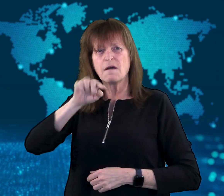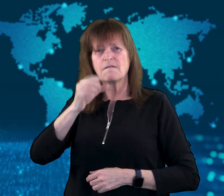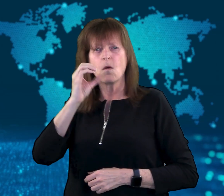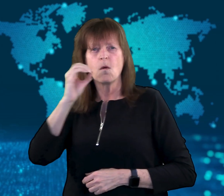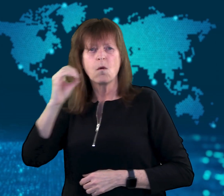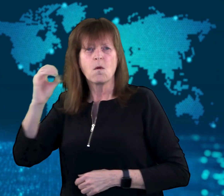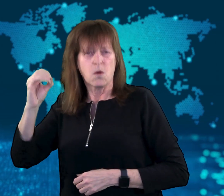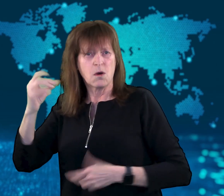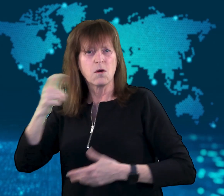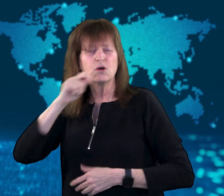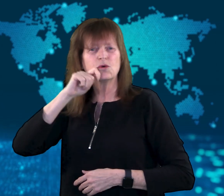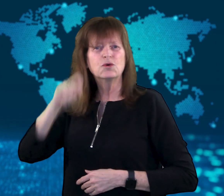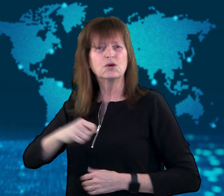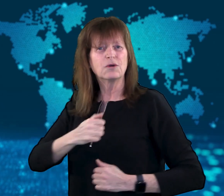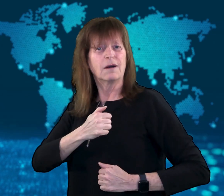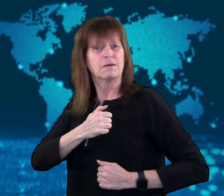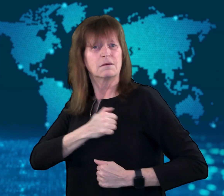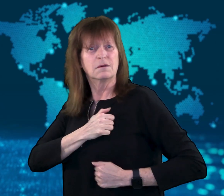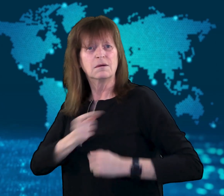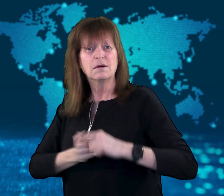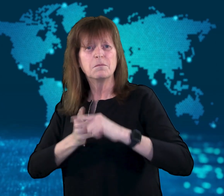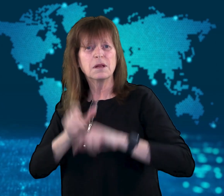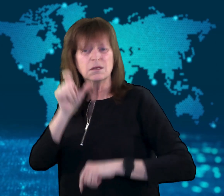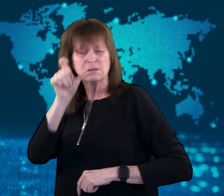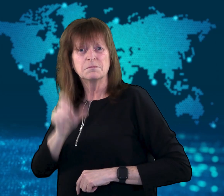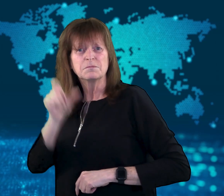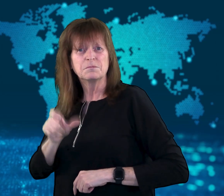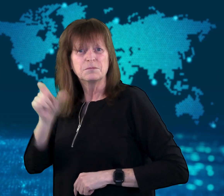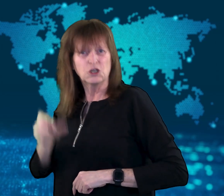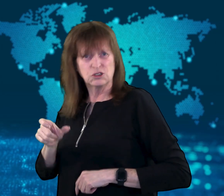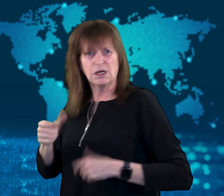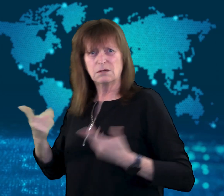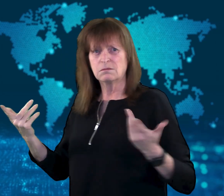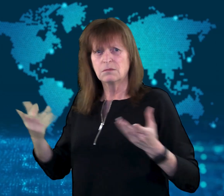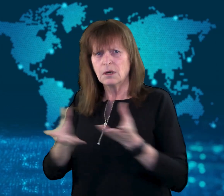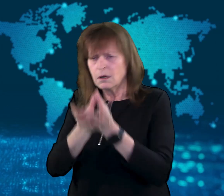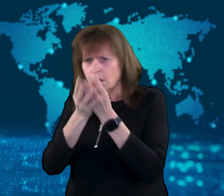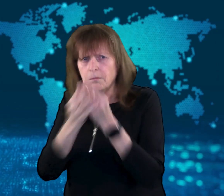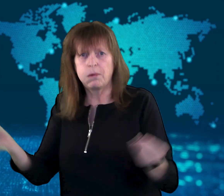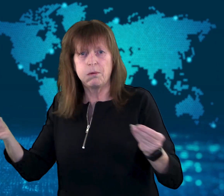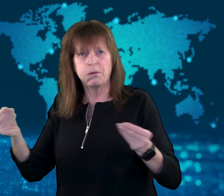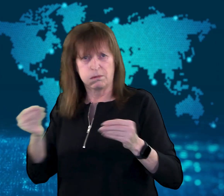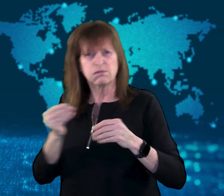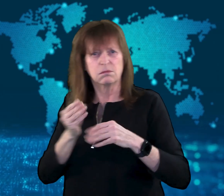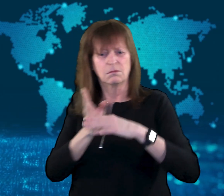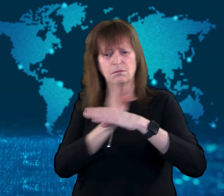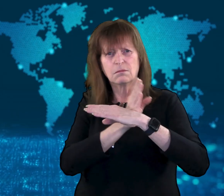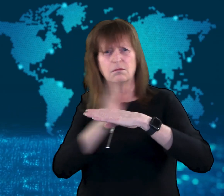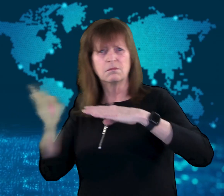and military personnel have gone missing between the beginning of